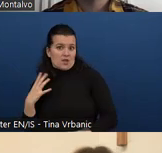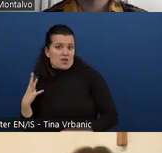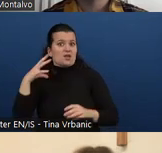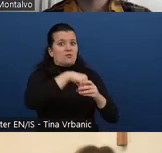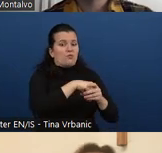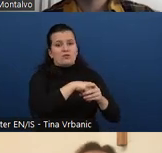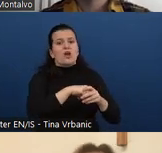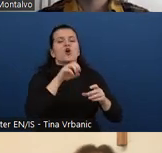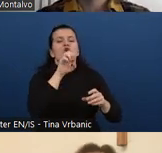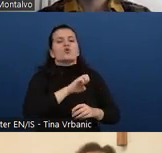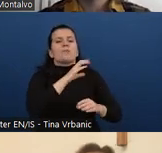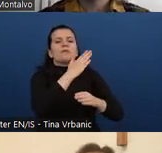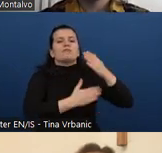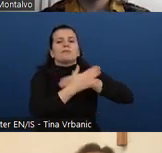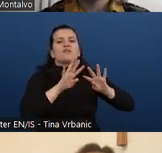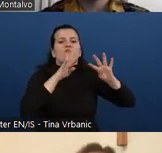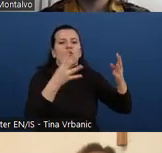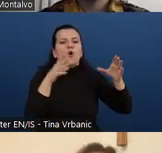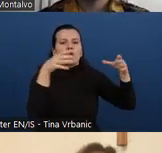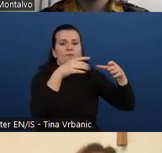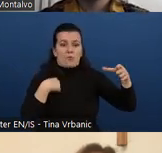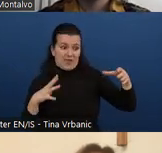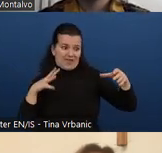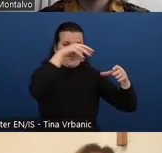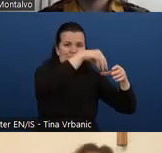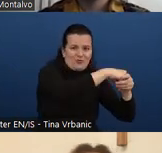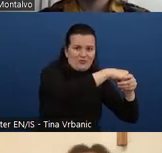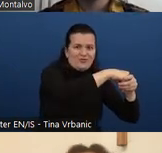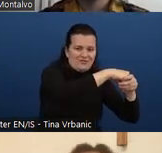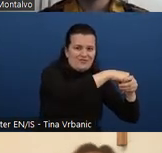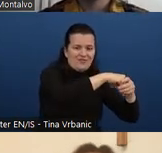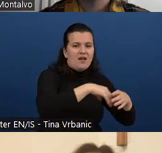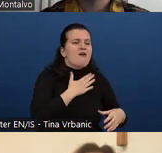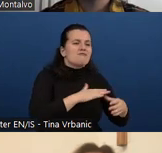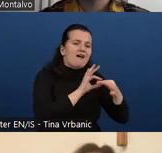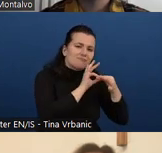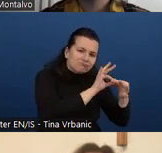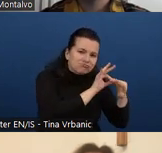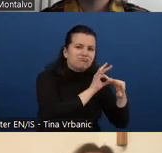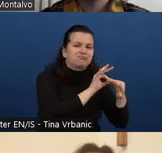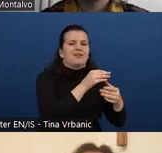We have an even closer connection, but we want to have good relations with all serious